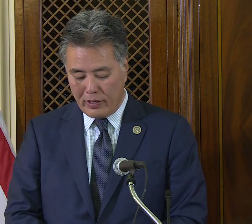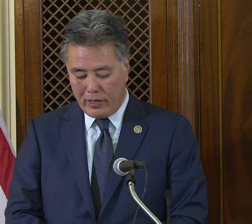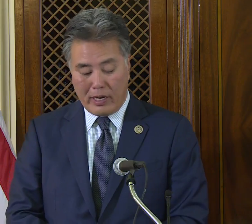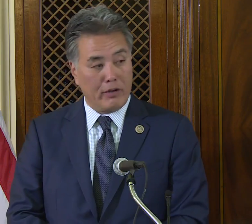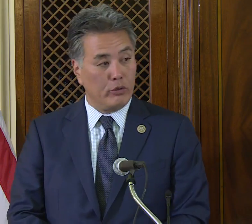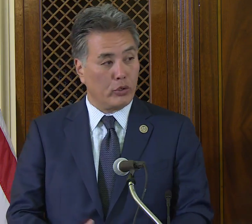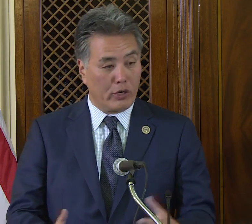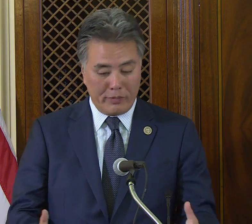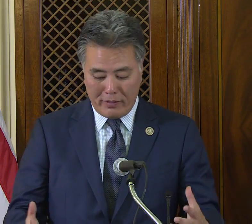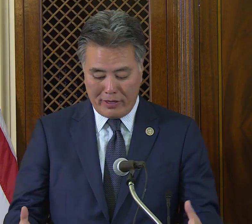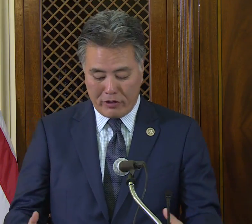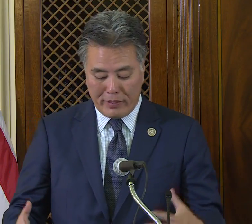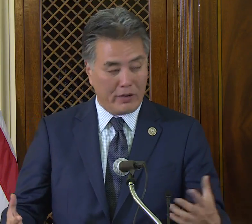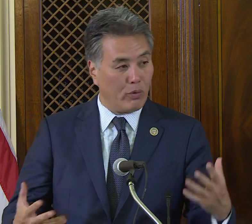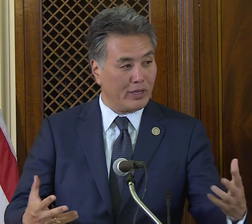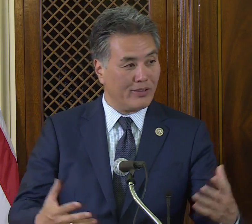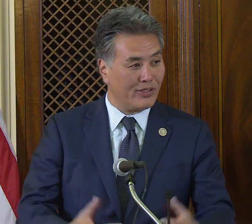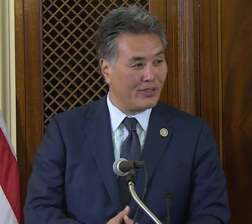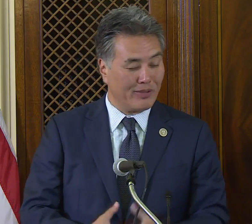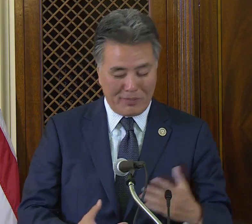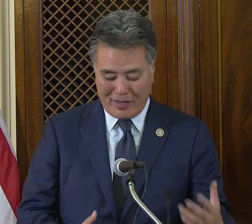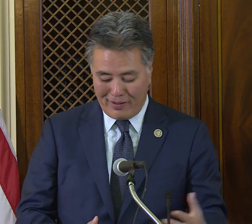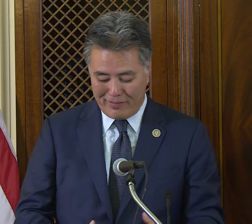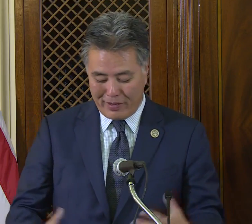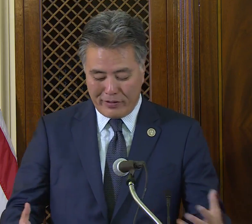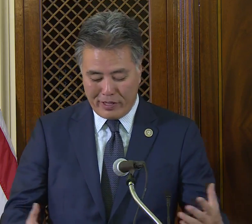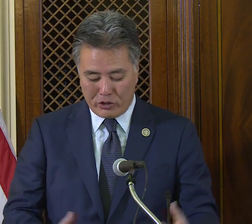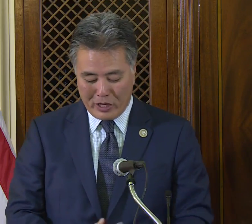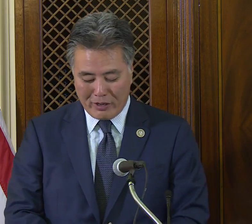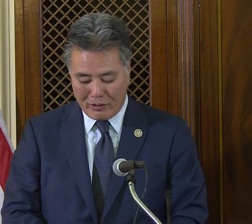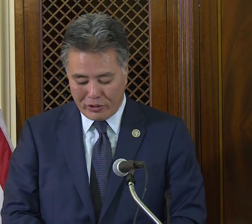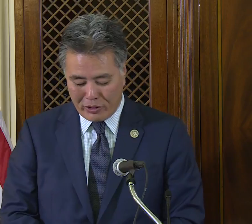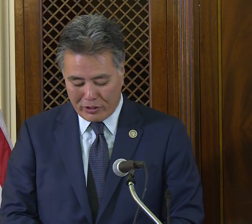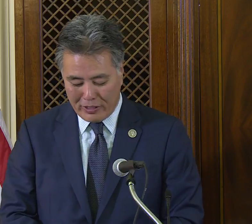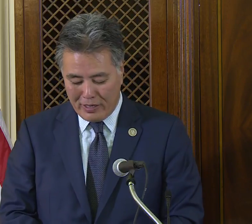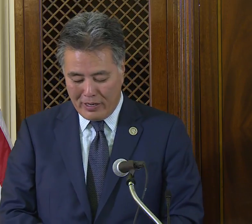who has already been mentioned, but I wanted to just give another shout out to her.